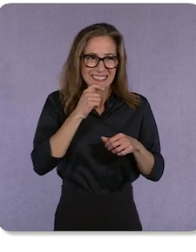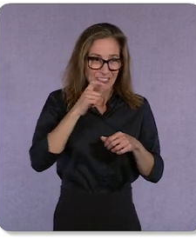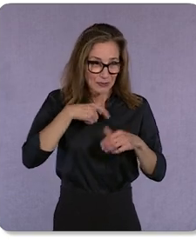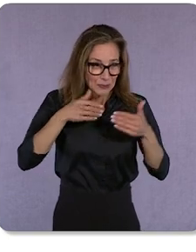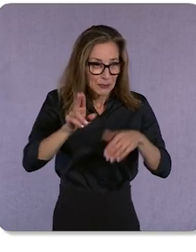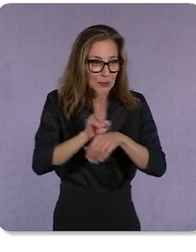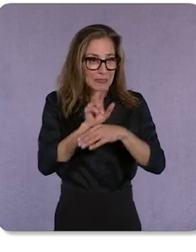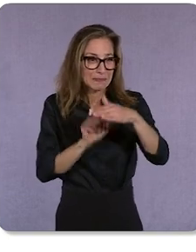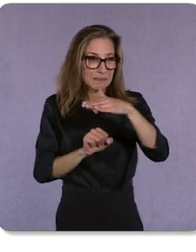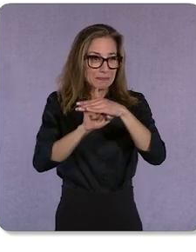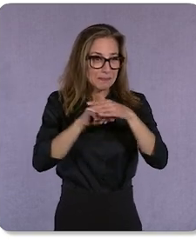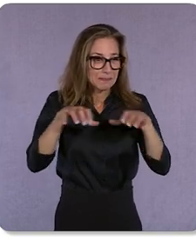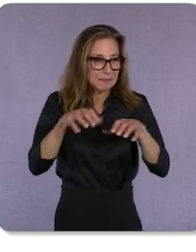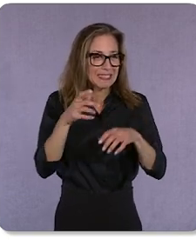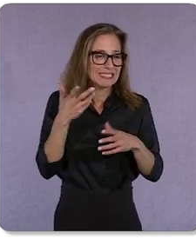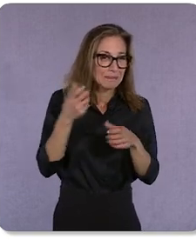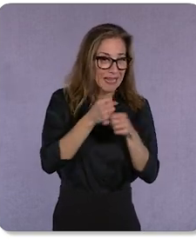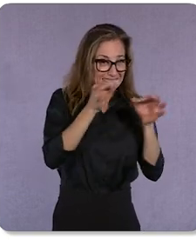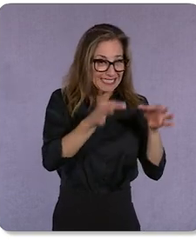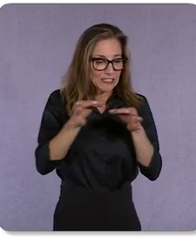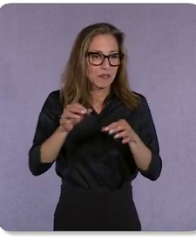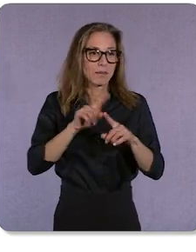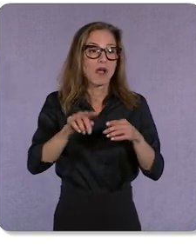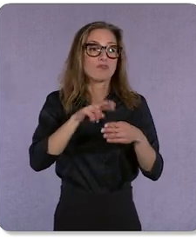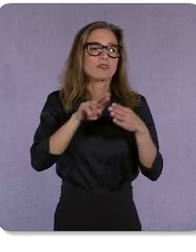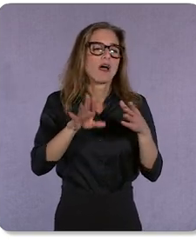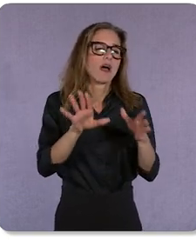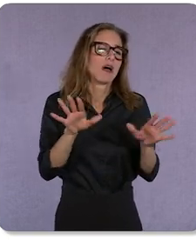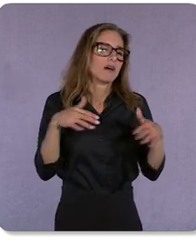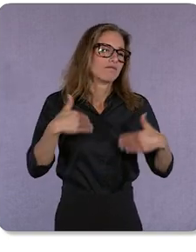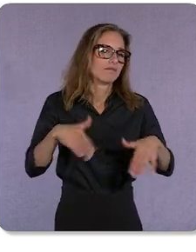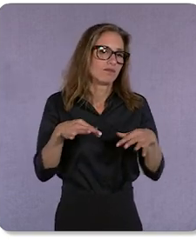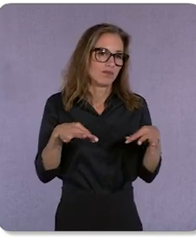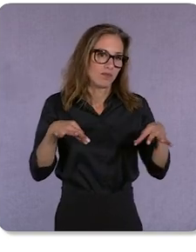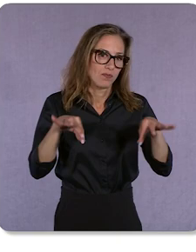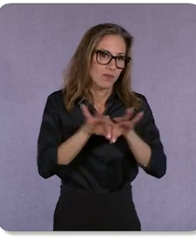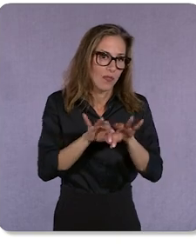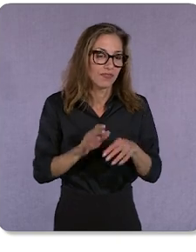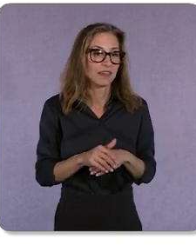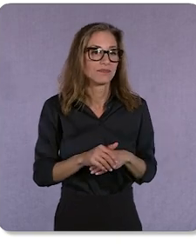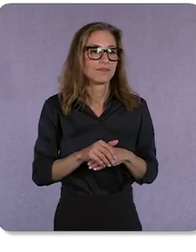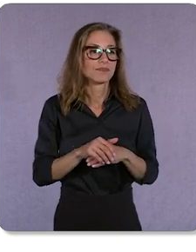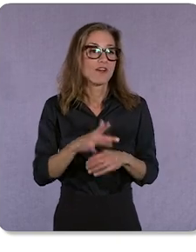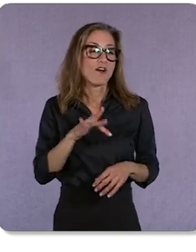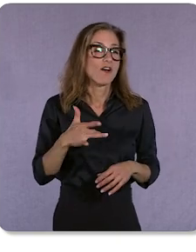but the results spoke for themselves. What's at the heart of Rothy's is the people. It's the customers. We have over two million strong.